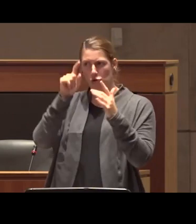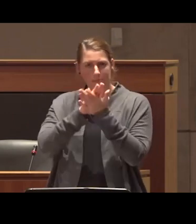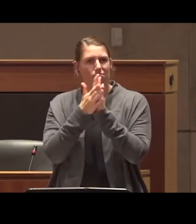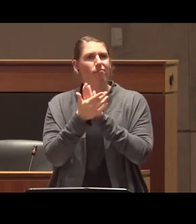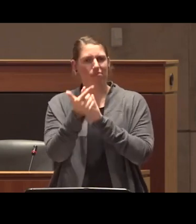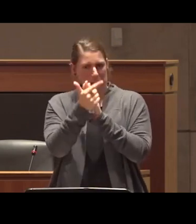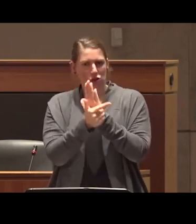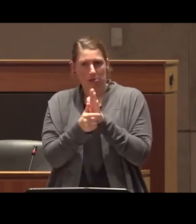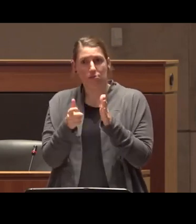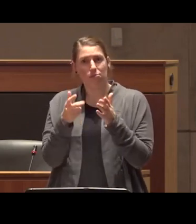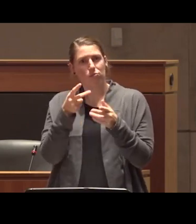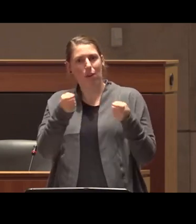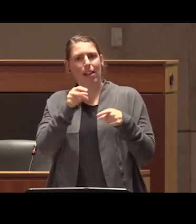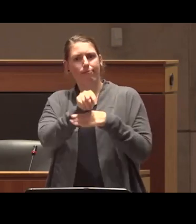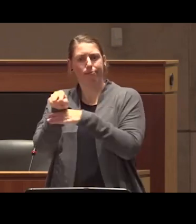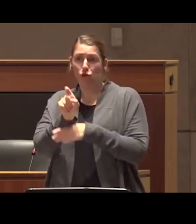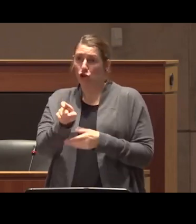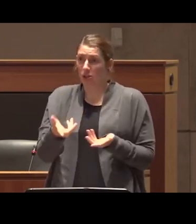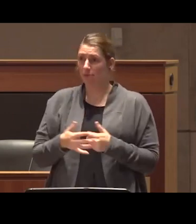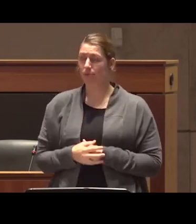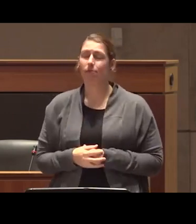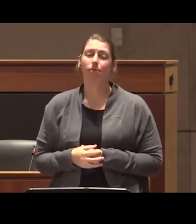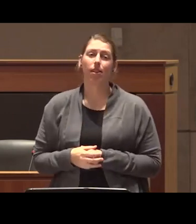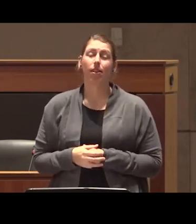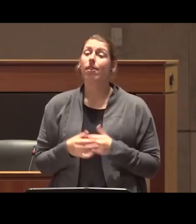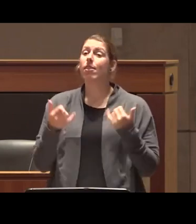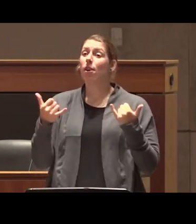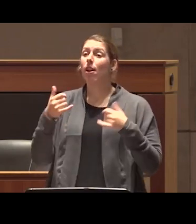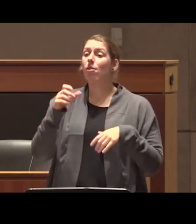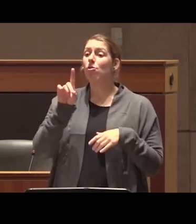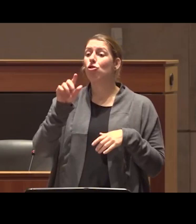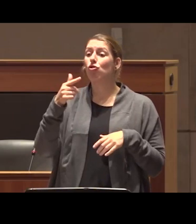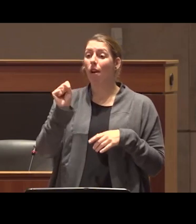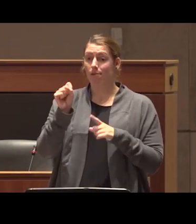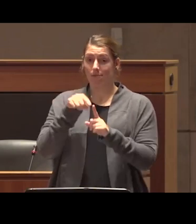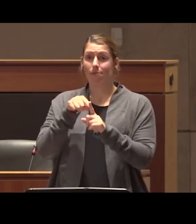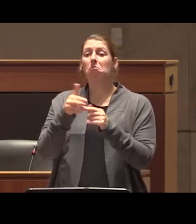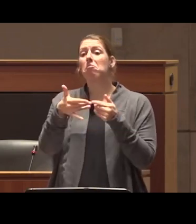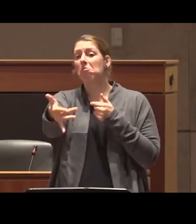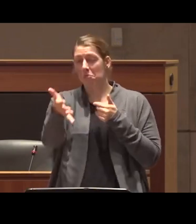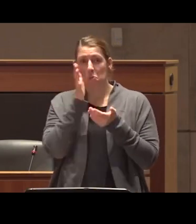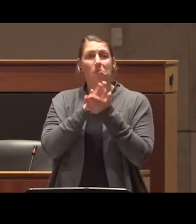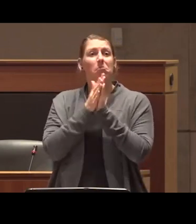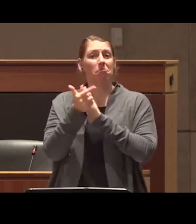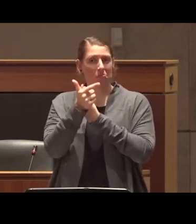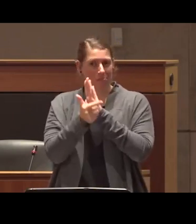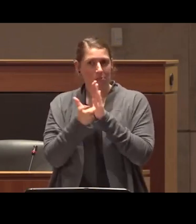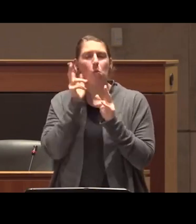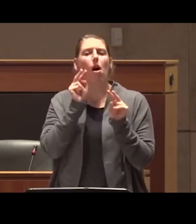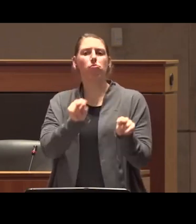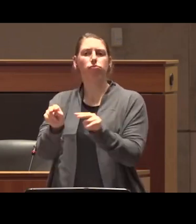regulated right now psychedelics are on route to being legalalized and regulated through very